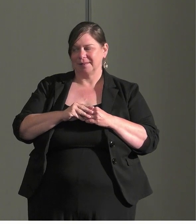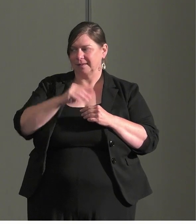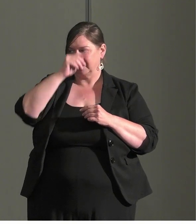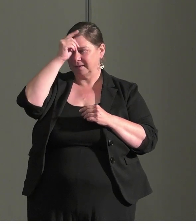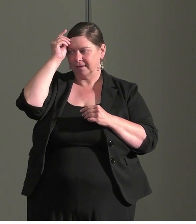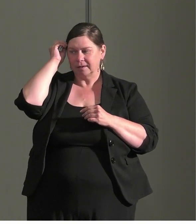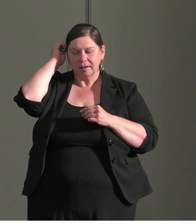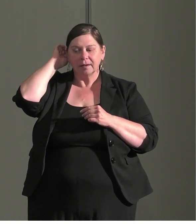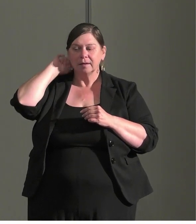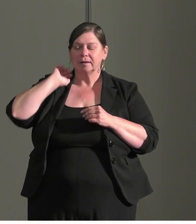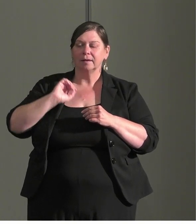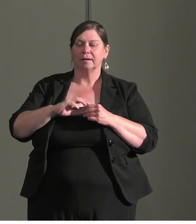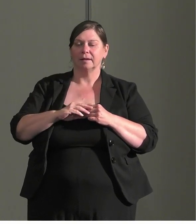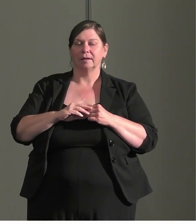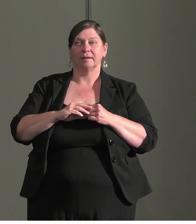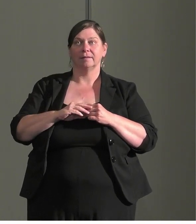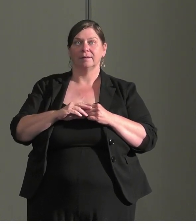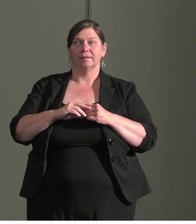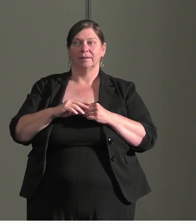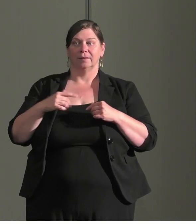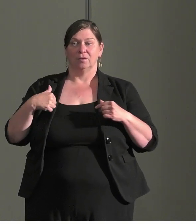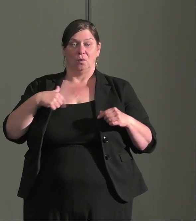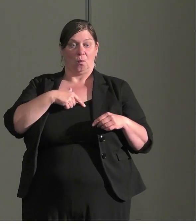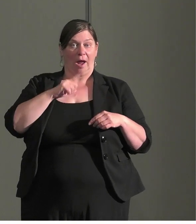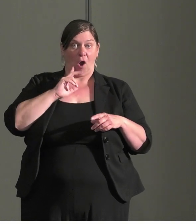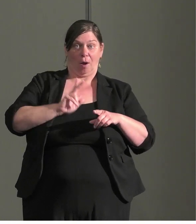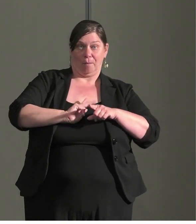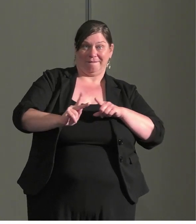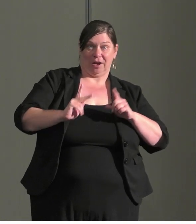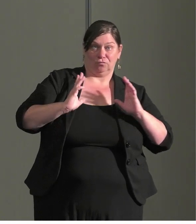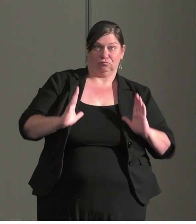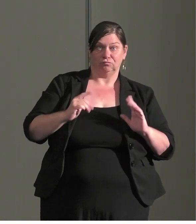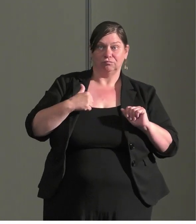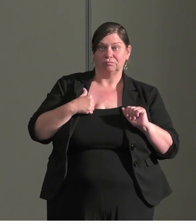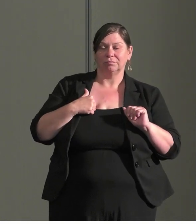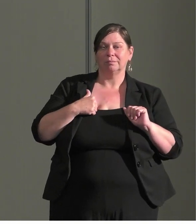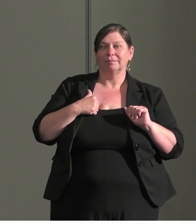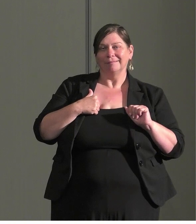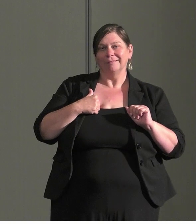And it is for us who are professionals in this stuff sometimes tricky to unlearn our